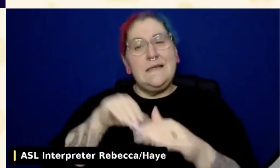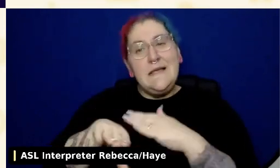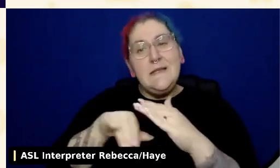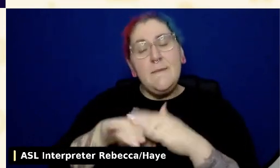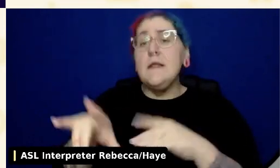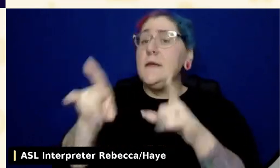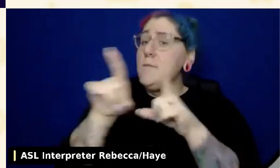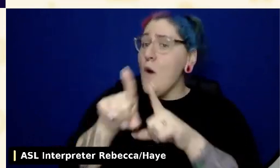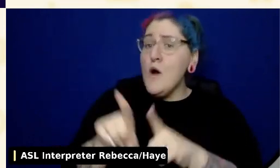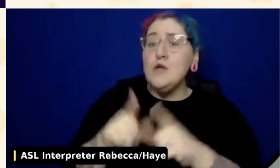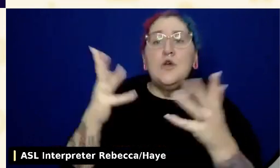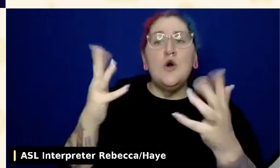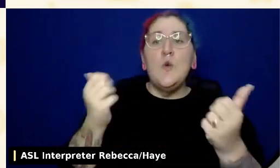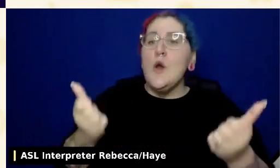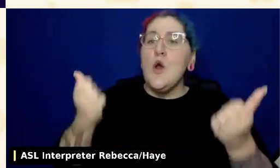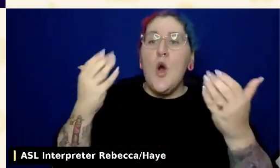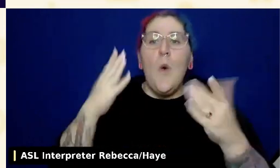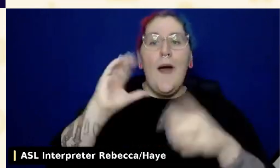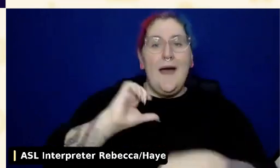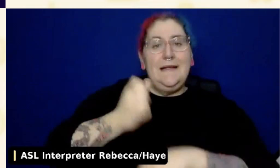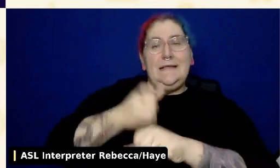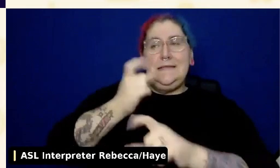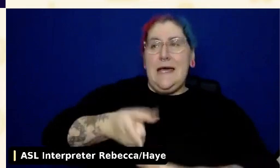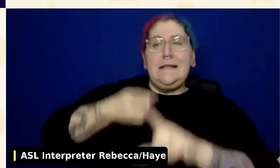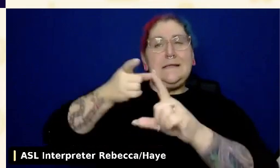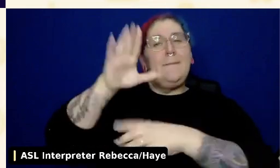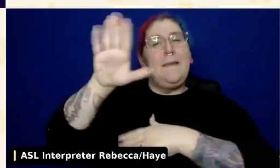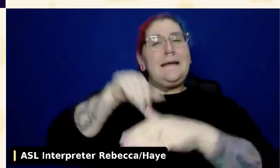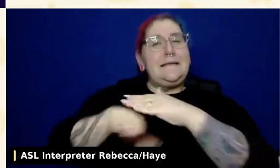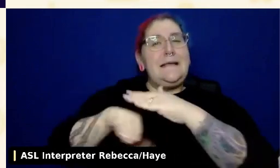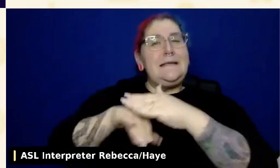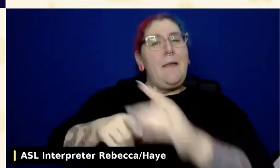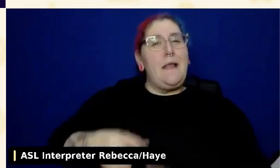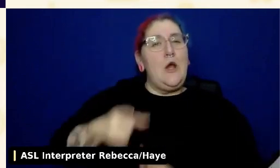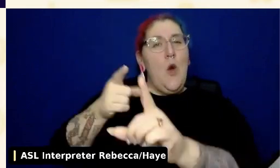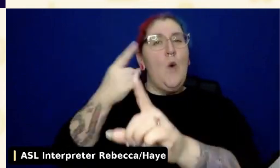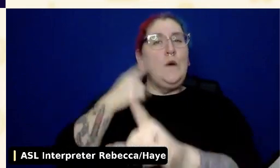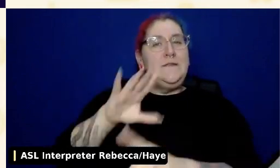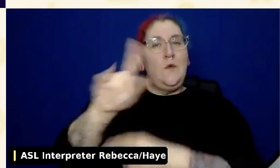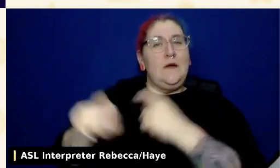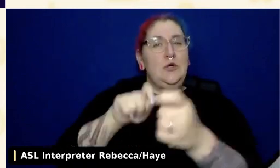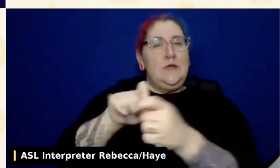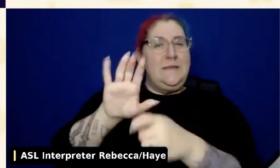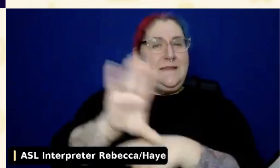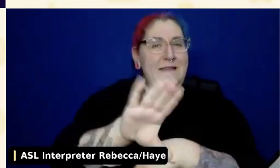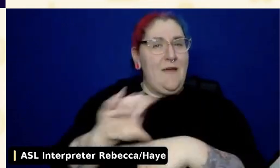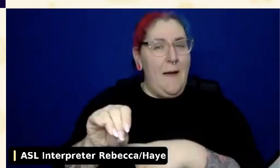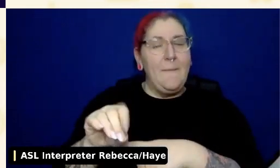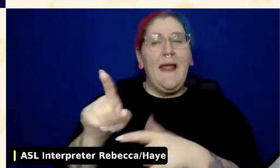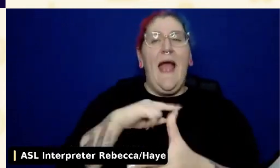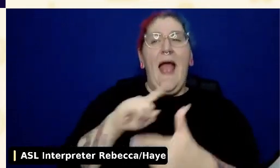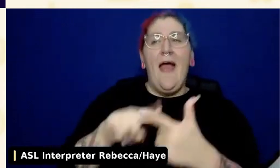and then start helping the different departments develop their own processes on how to best integrate accessibility into their own work.